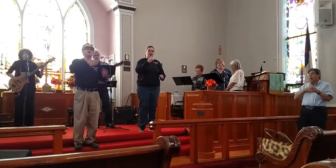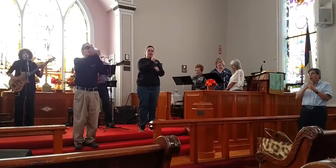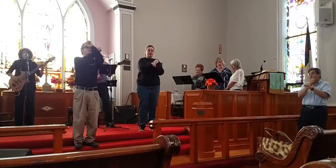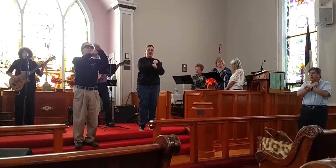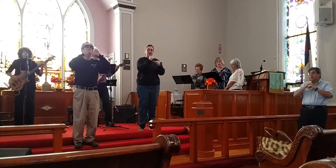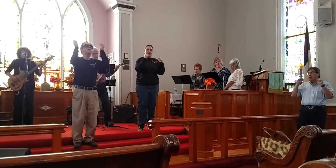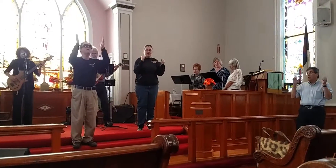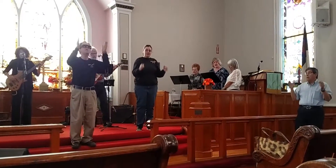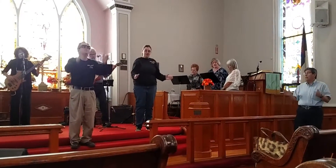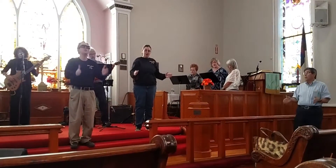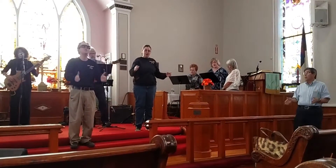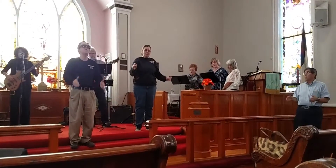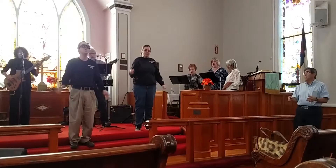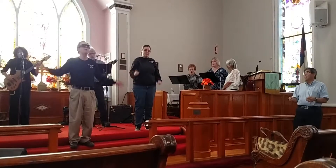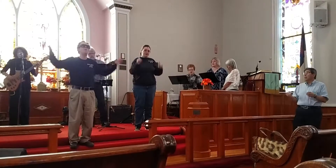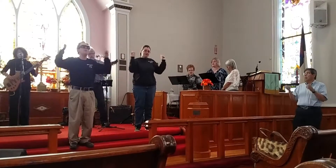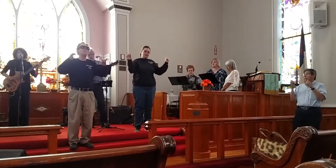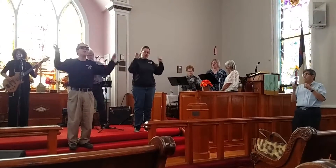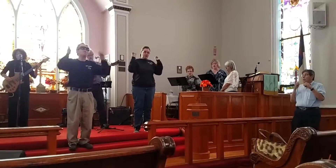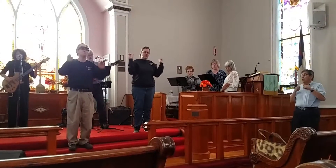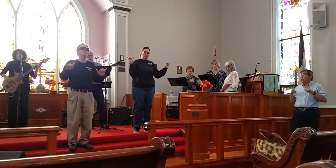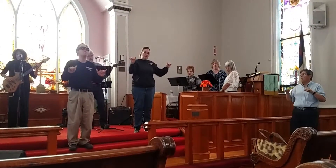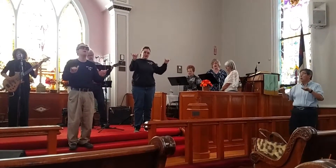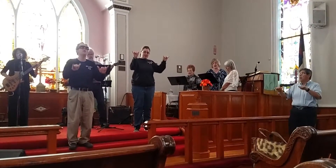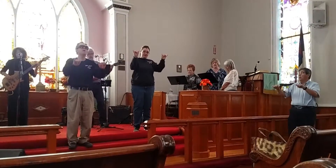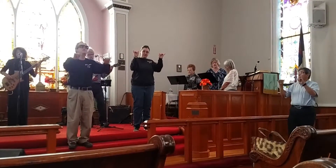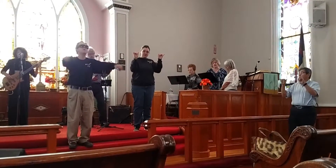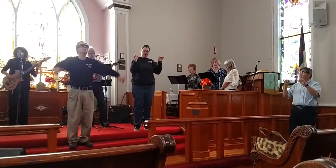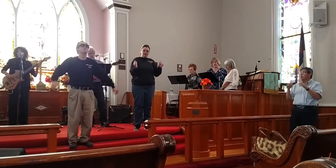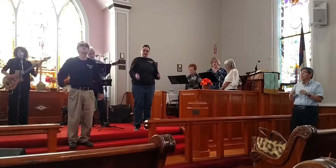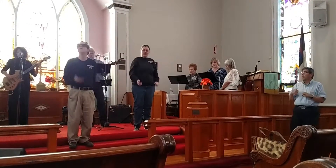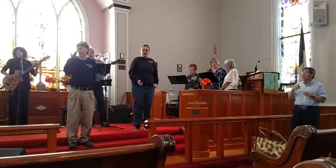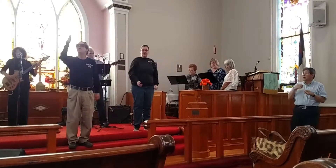My Savior forever